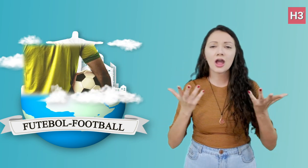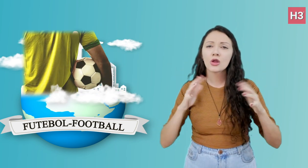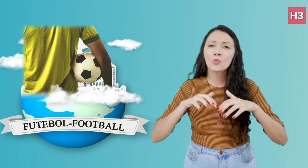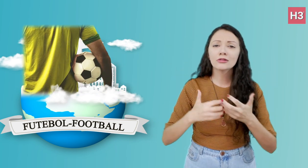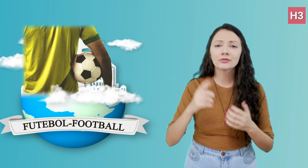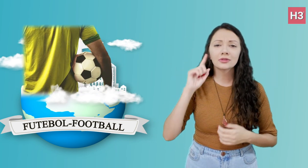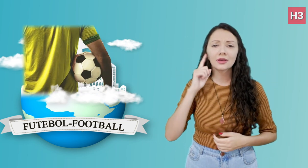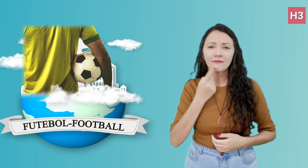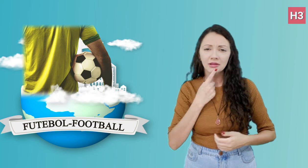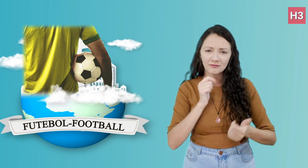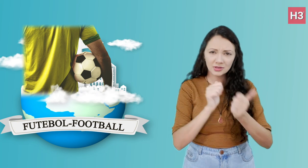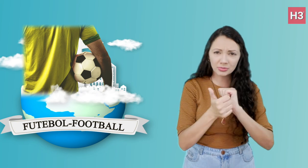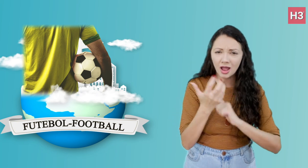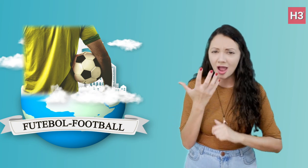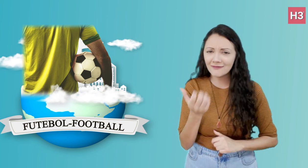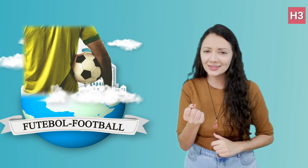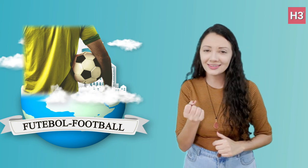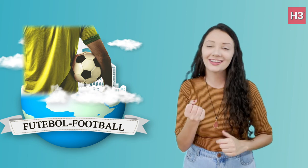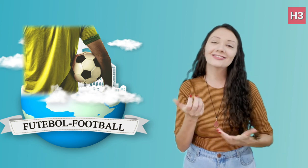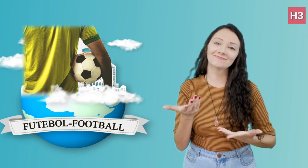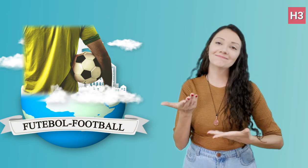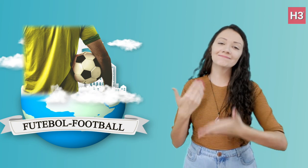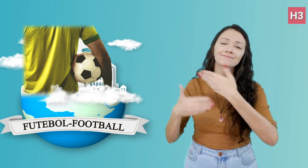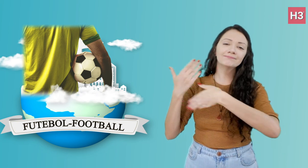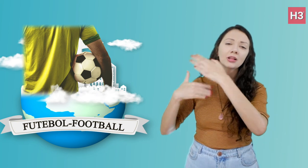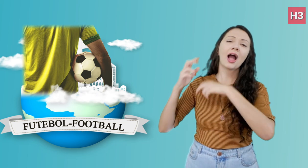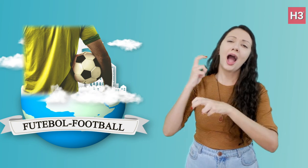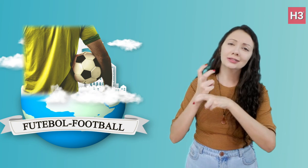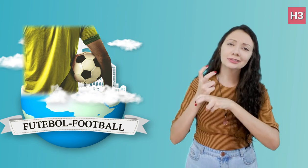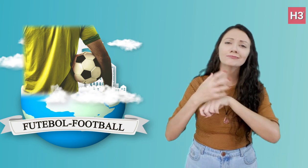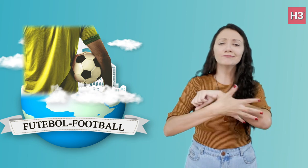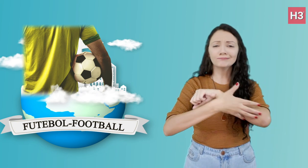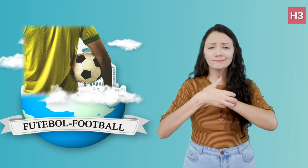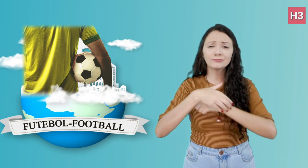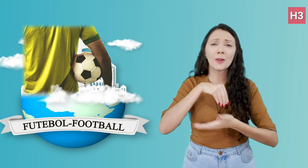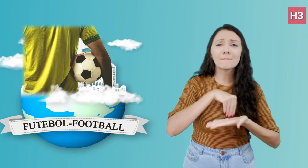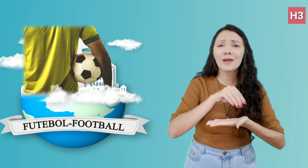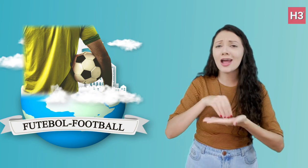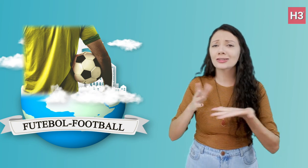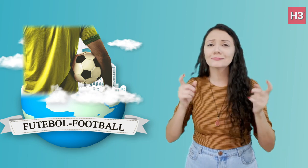The Brazil Deaf Mens face challenges as they